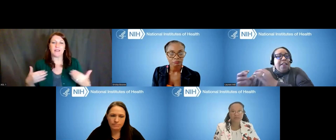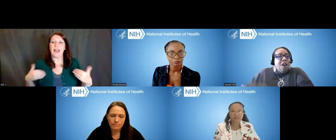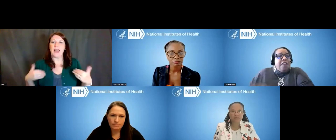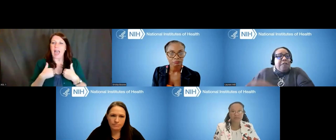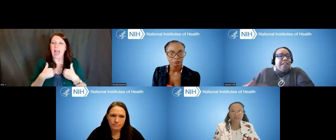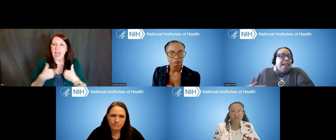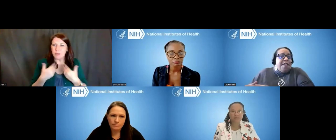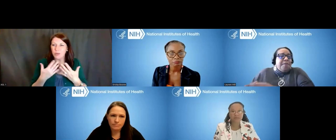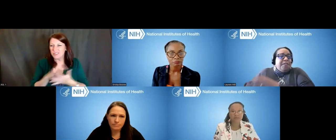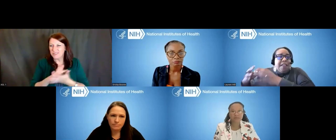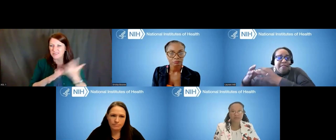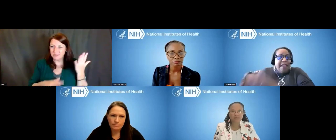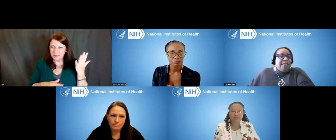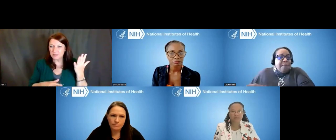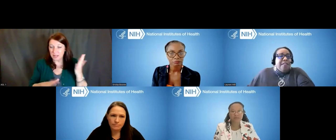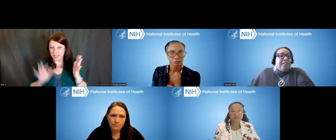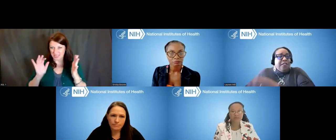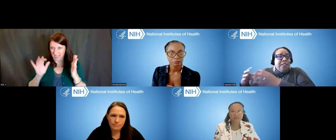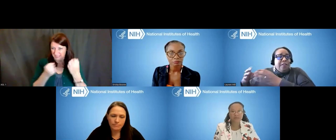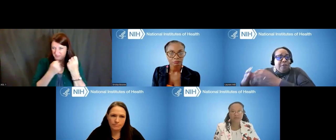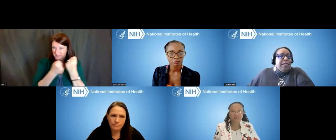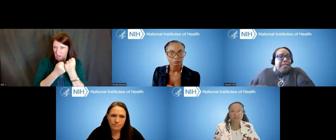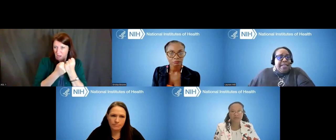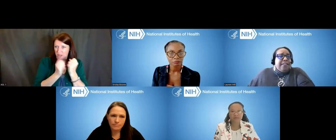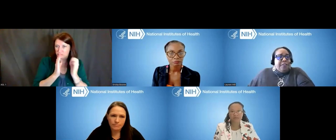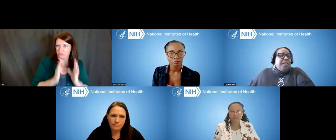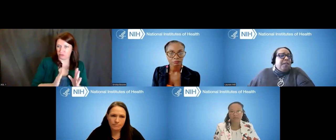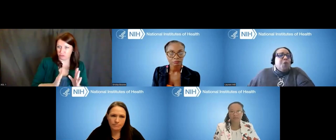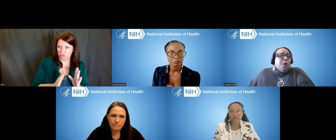And oftentimes, that sponsor really needs to be local.